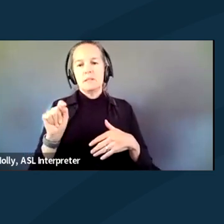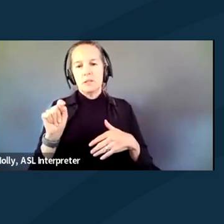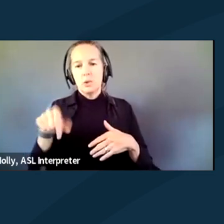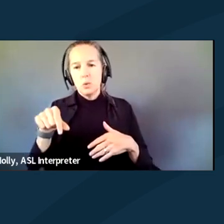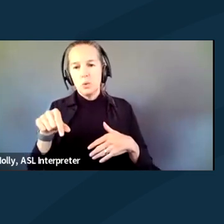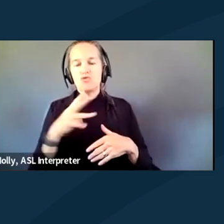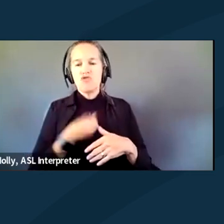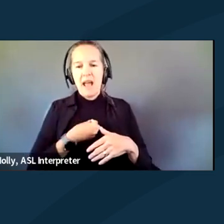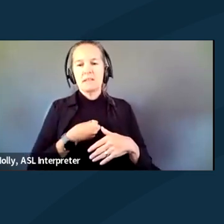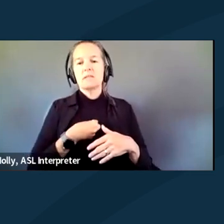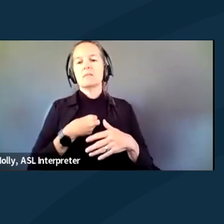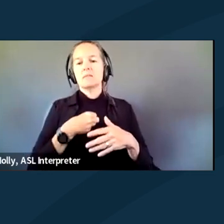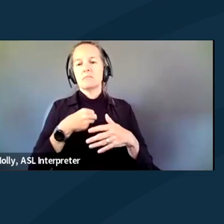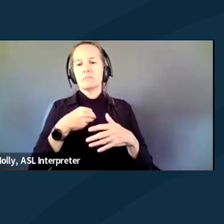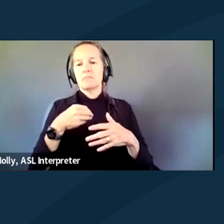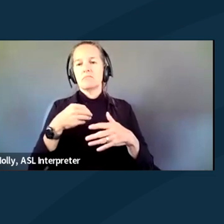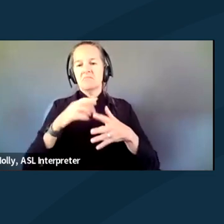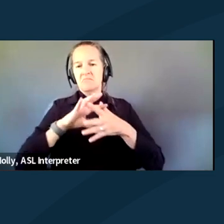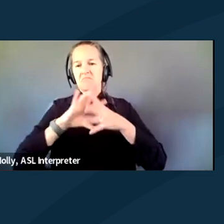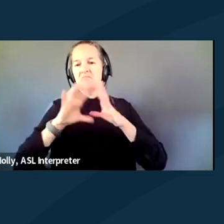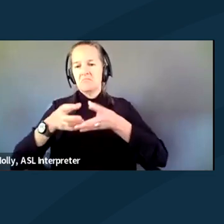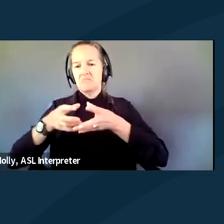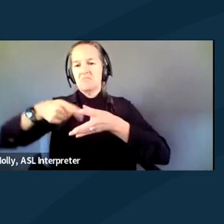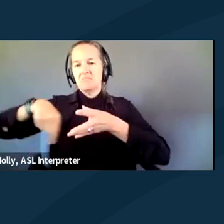those of us of color,